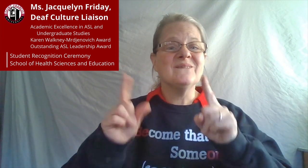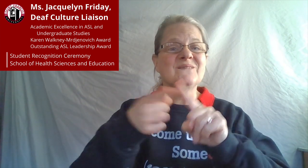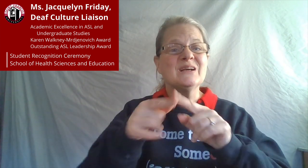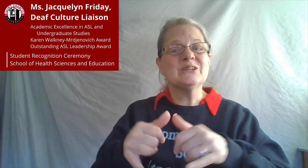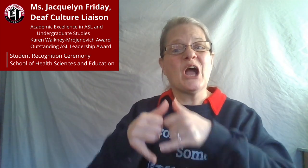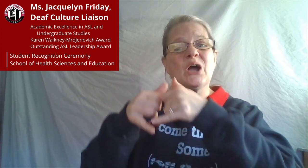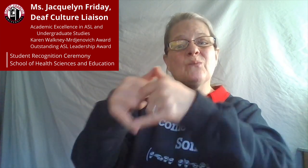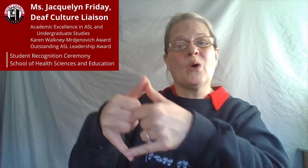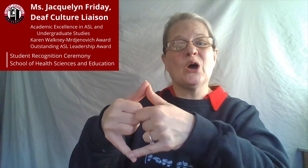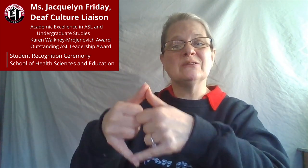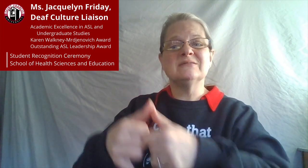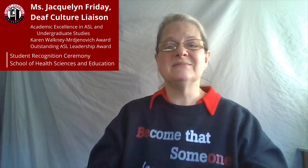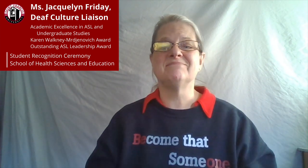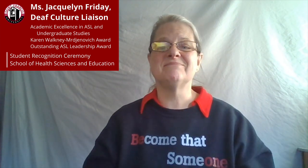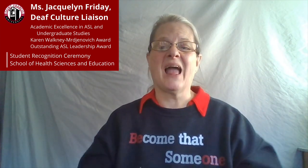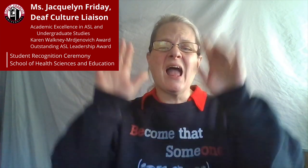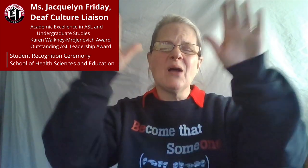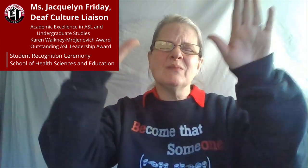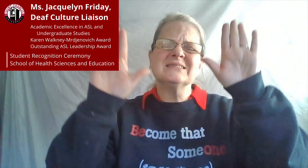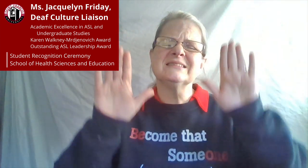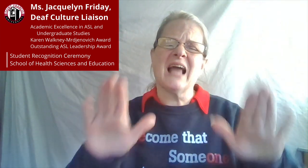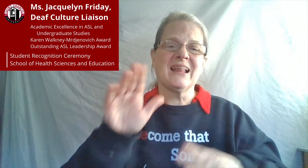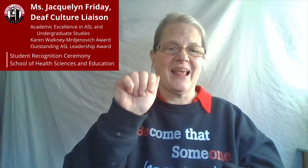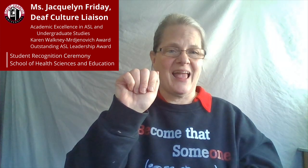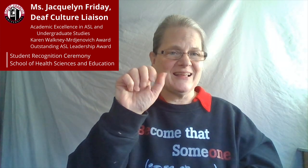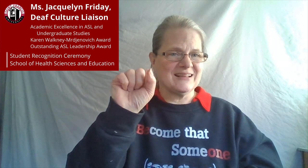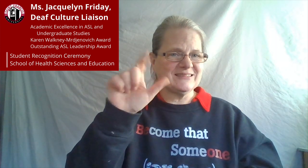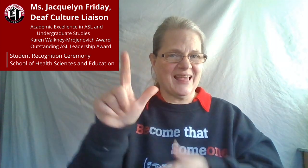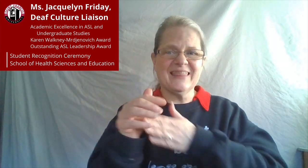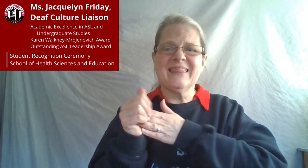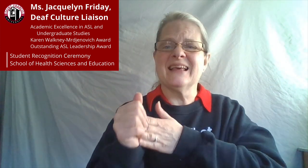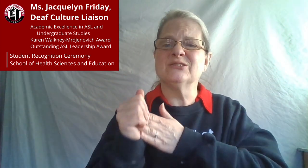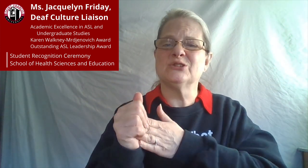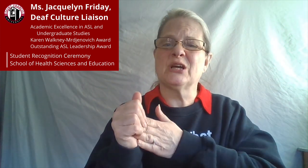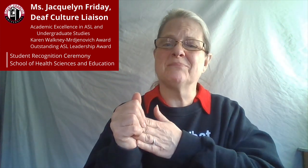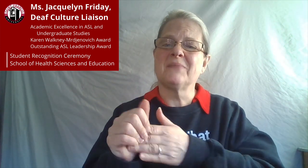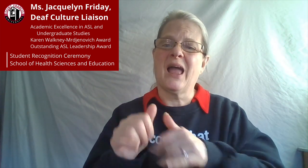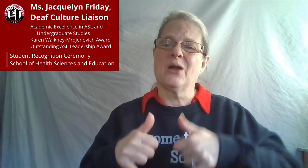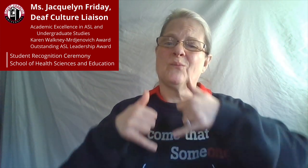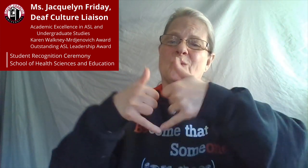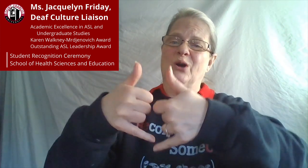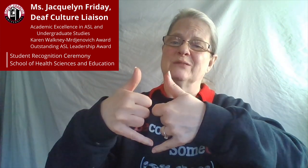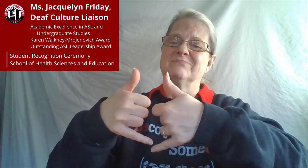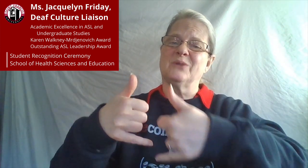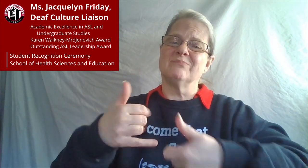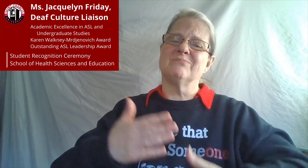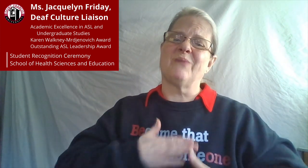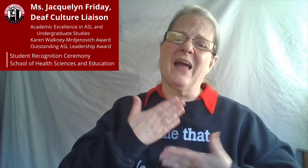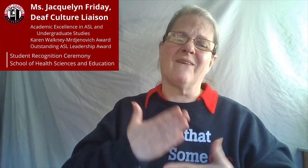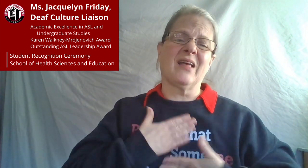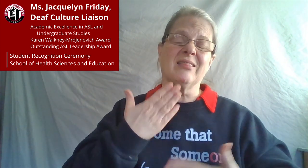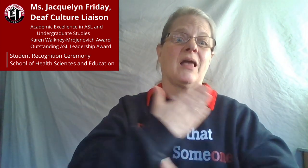The first award is for Outstanding Leadership and it's given in grateful appreciation and